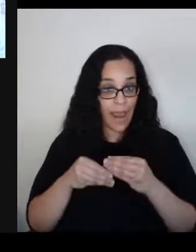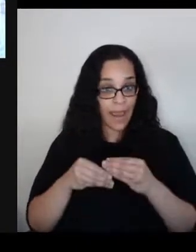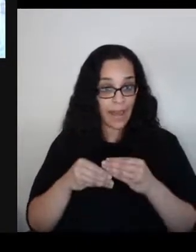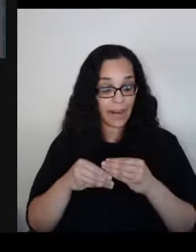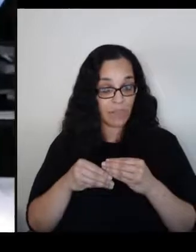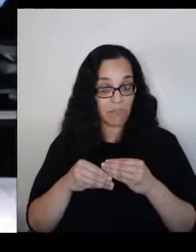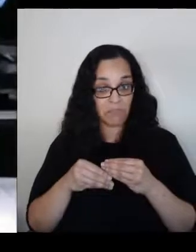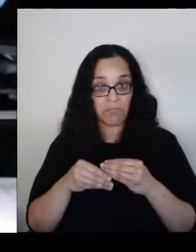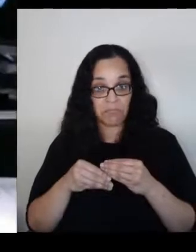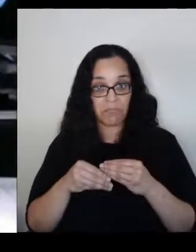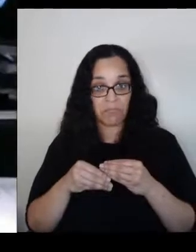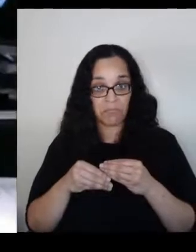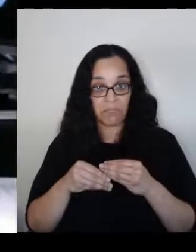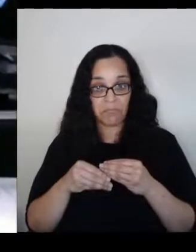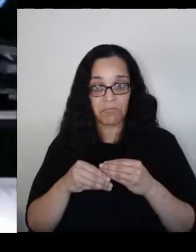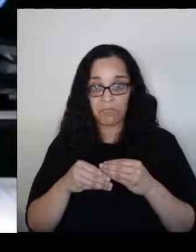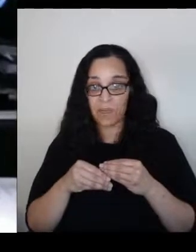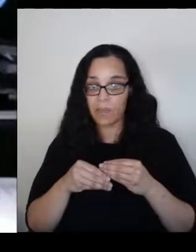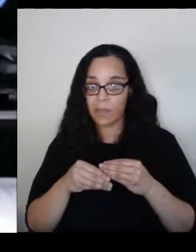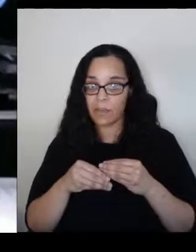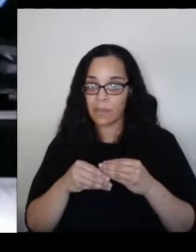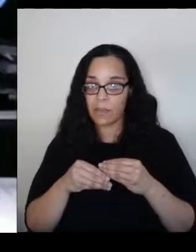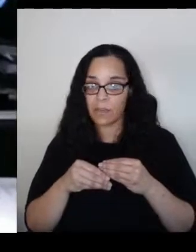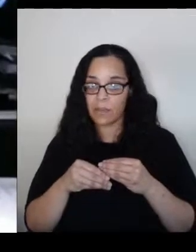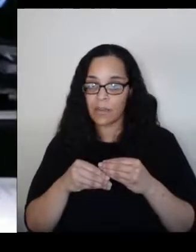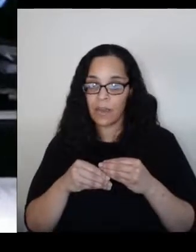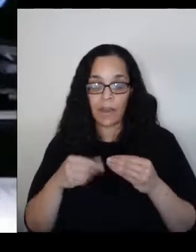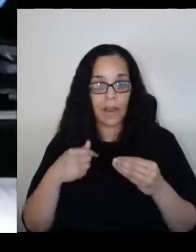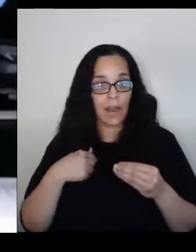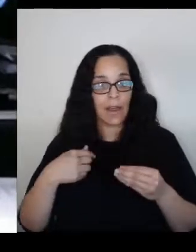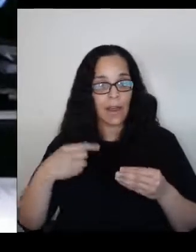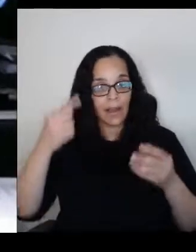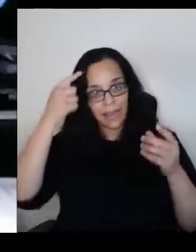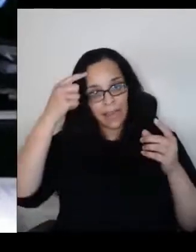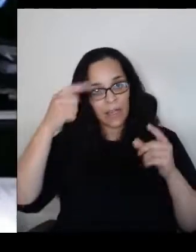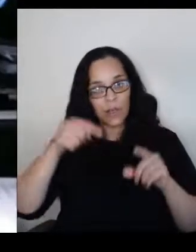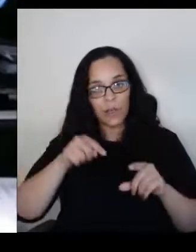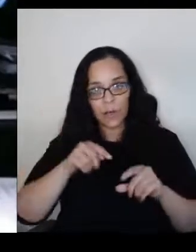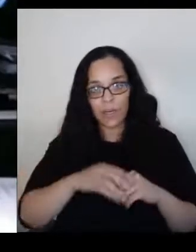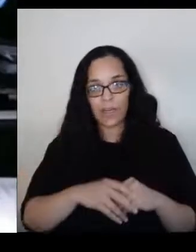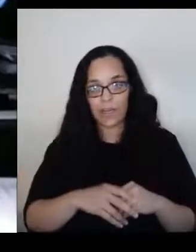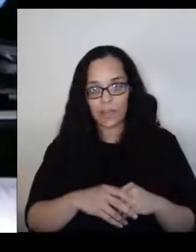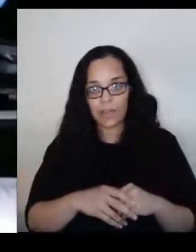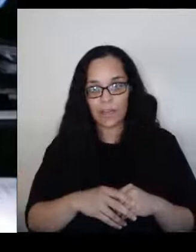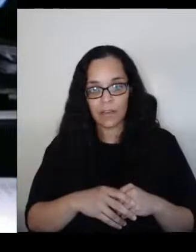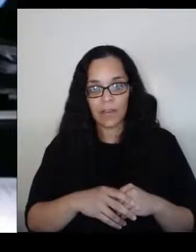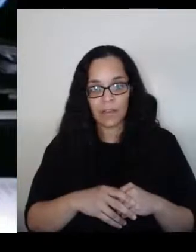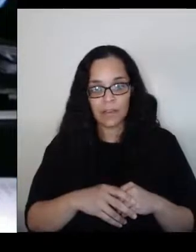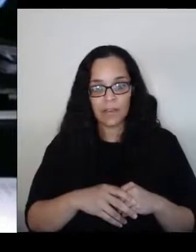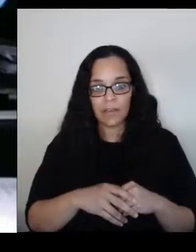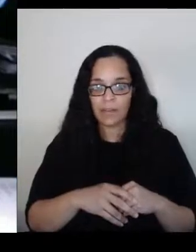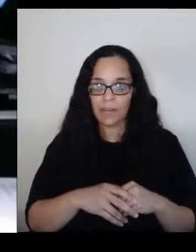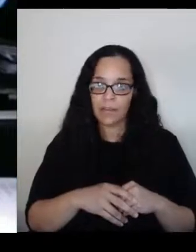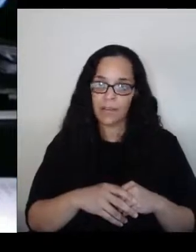Well I think, I agree that social actors, are essential ways